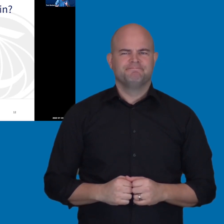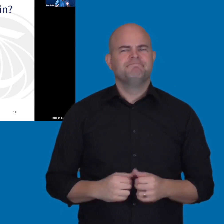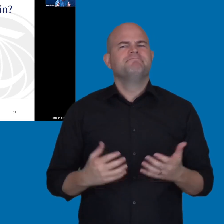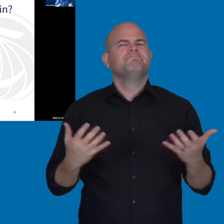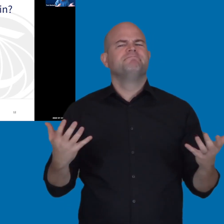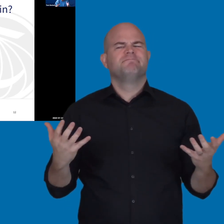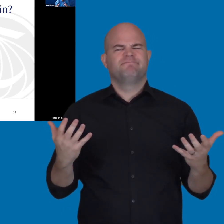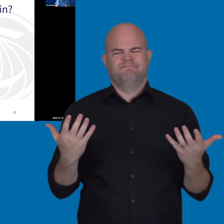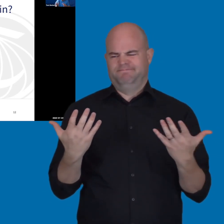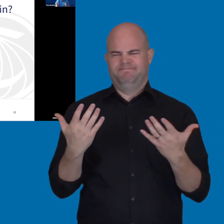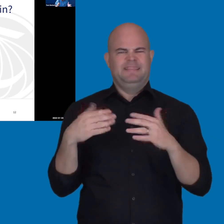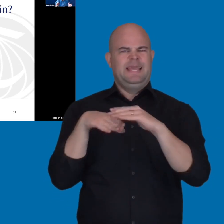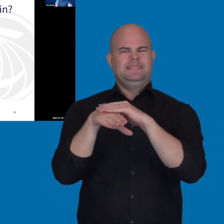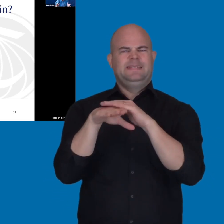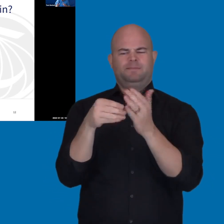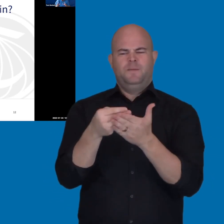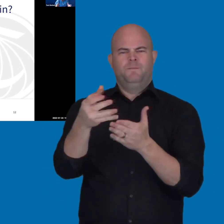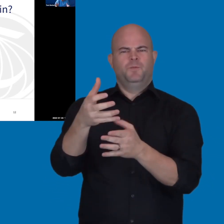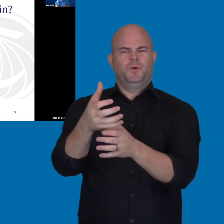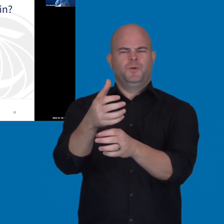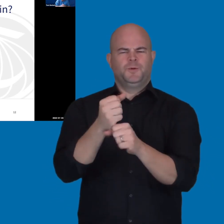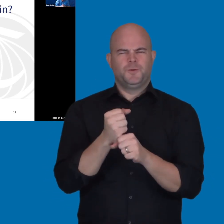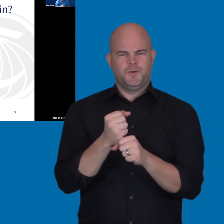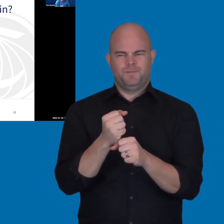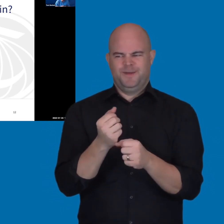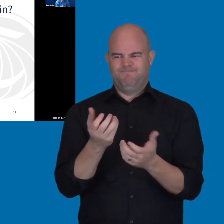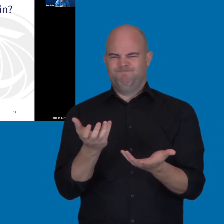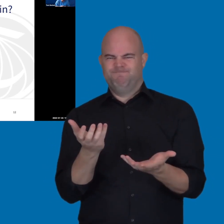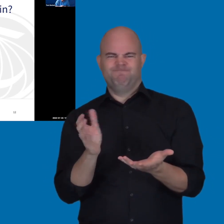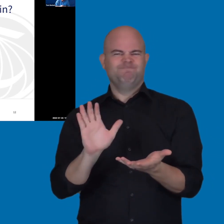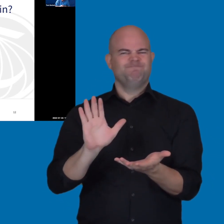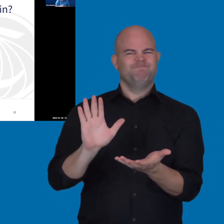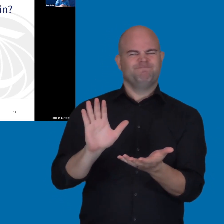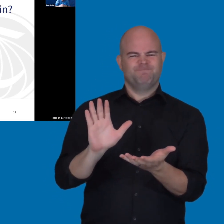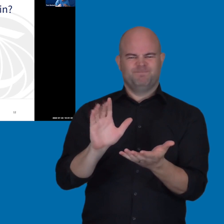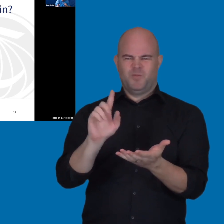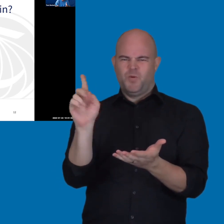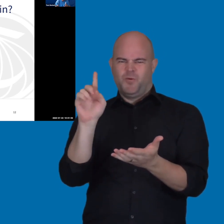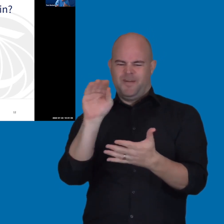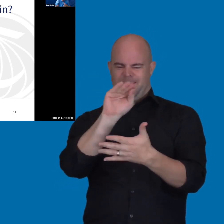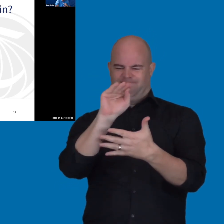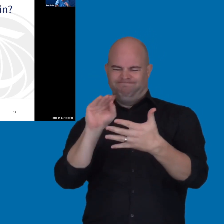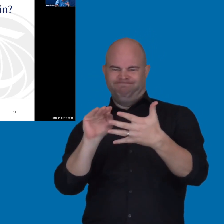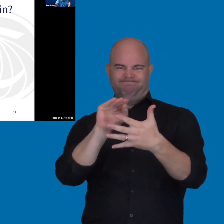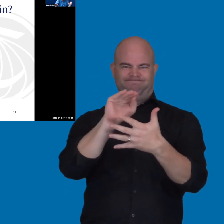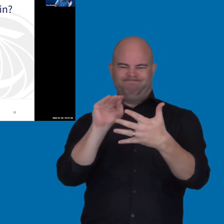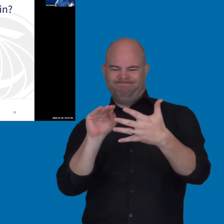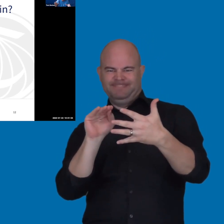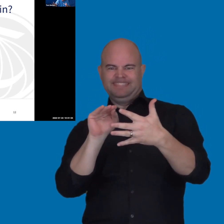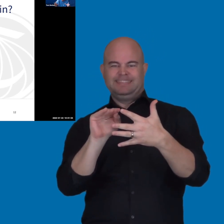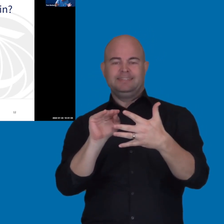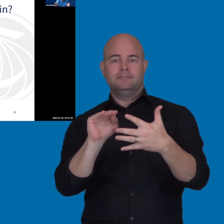So, you may wonder, well where does accessible procurement kind of fit in. When you look at -- there's two main things